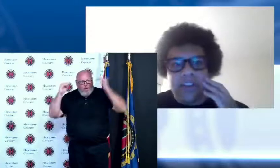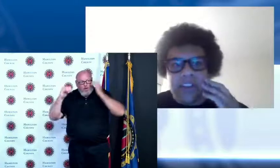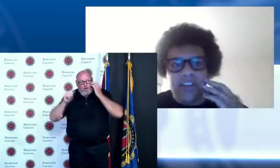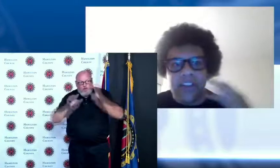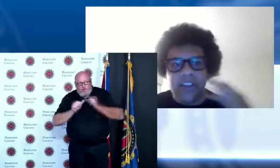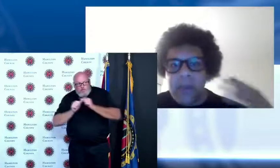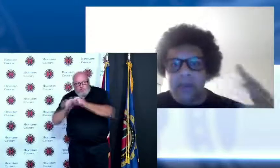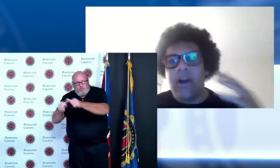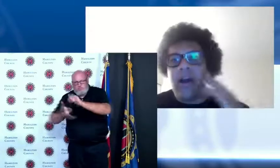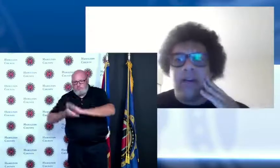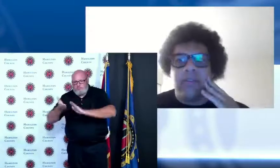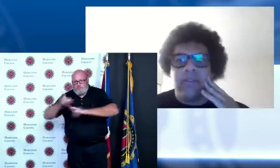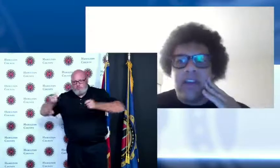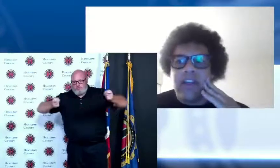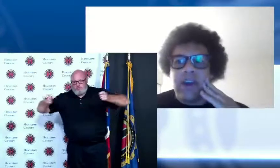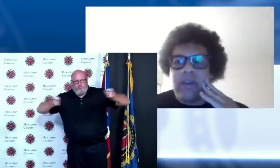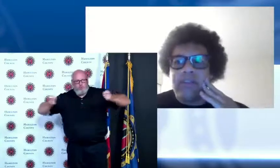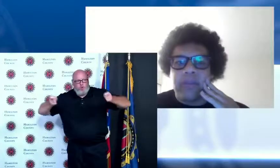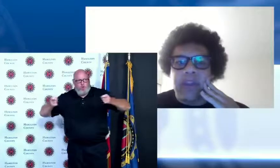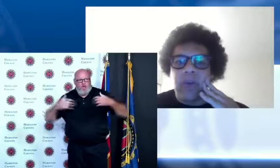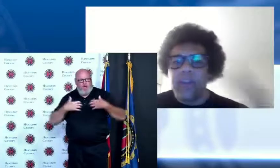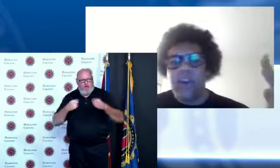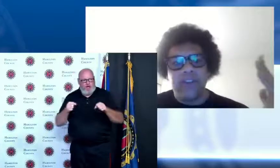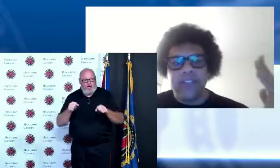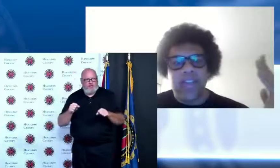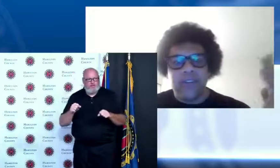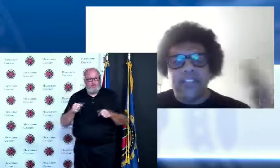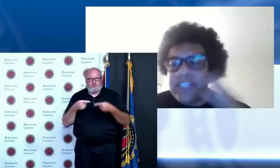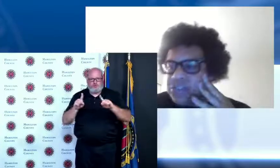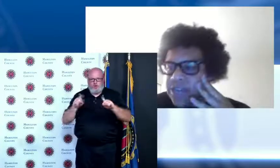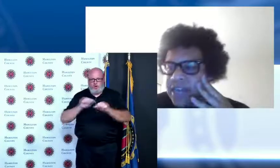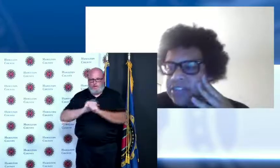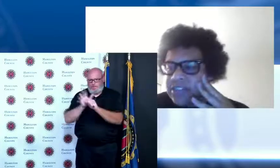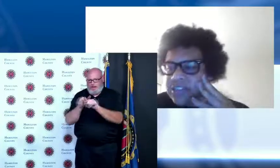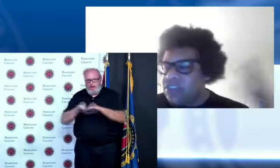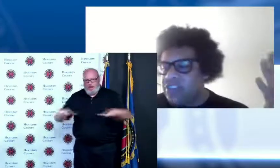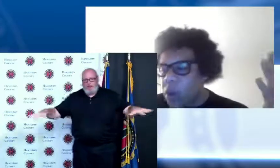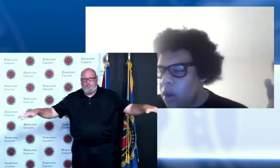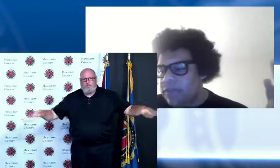organization in the middle of you know something only occurs every century I just could you just go